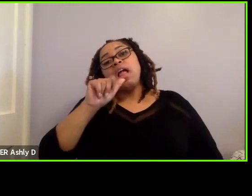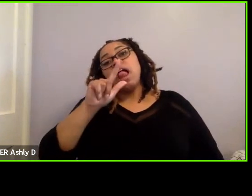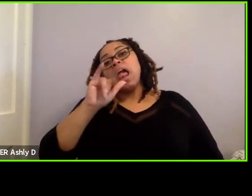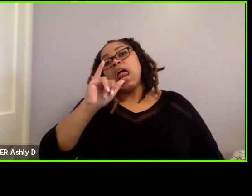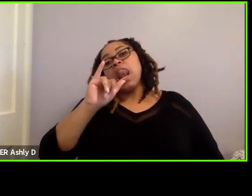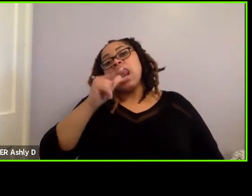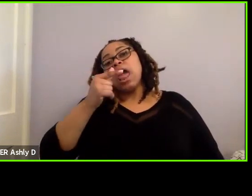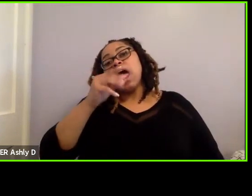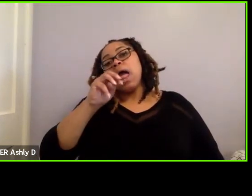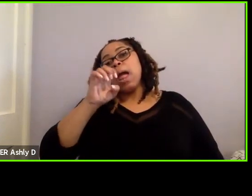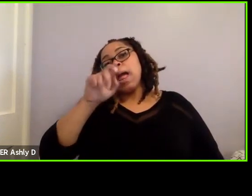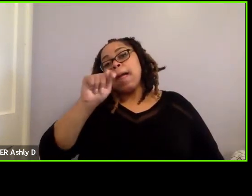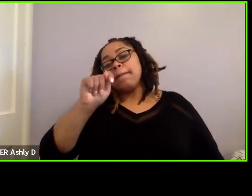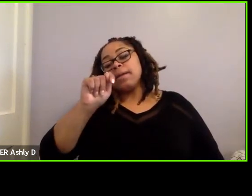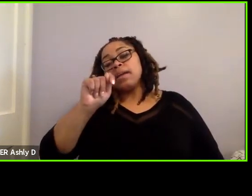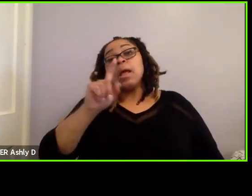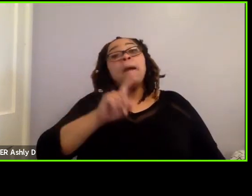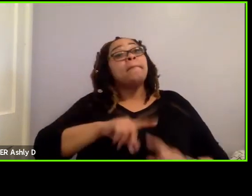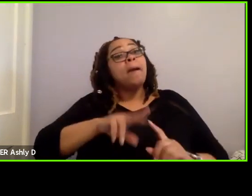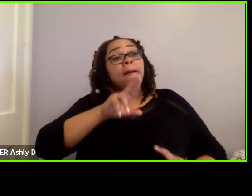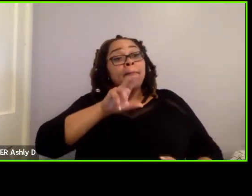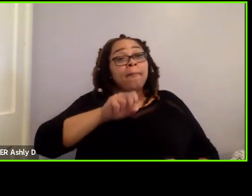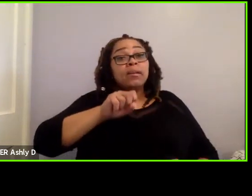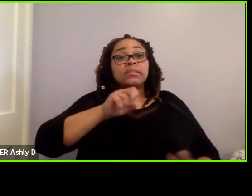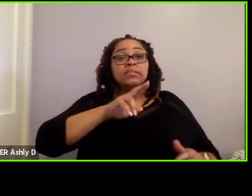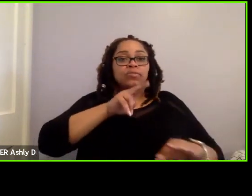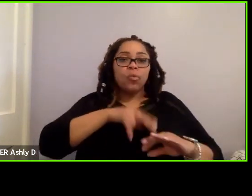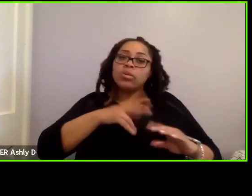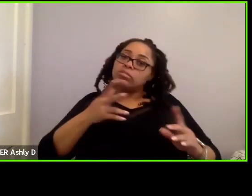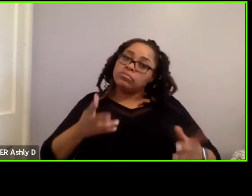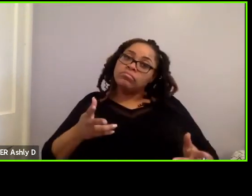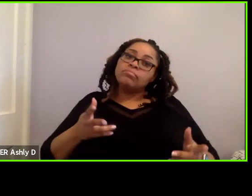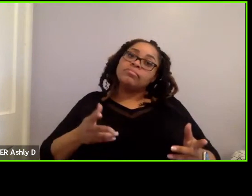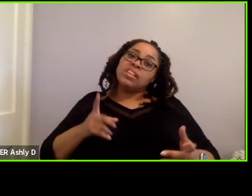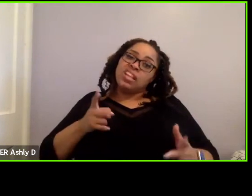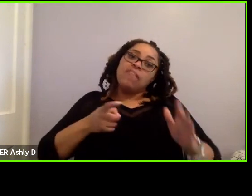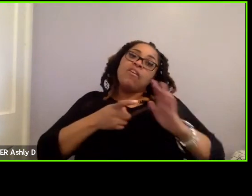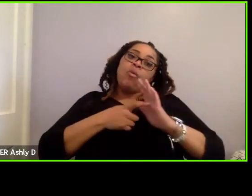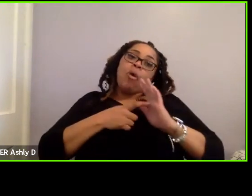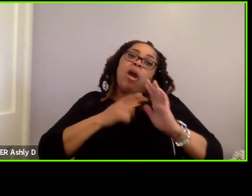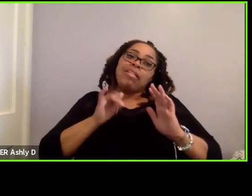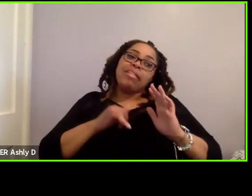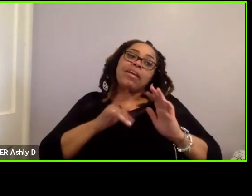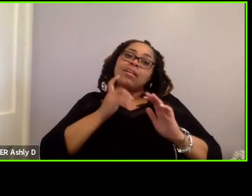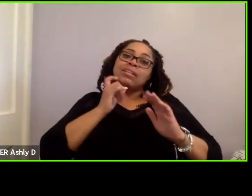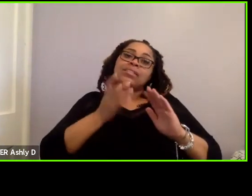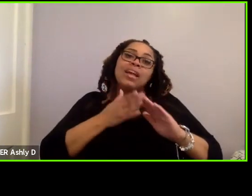all that. Whereas buses of course, for example, do require them because they operate in mixed